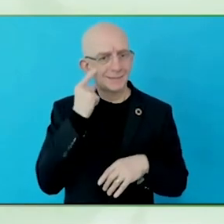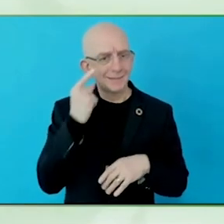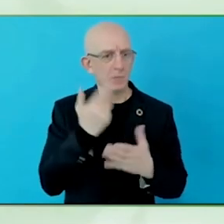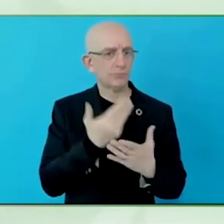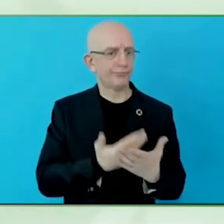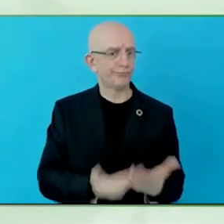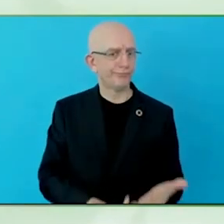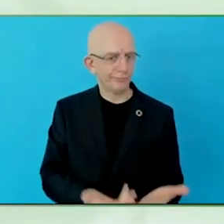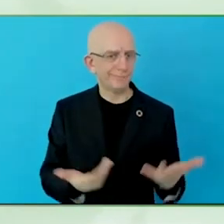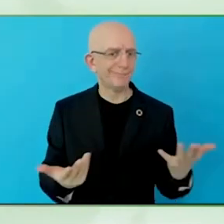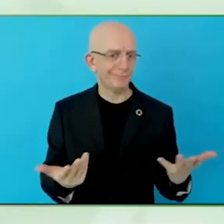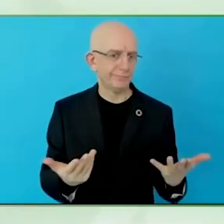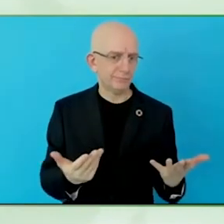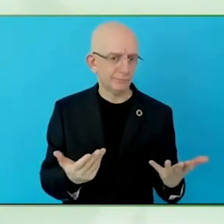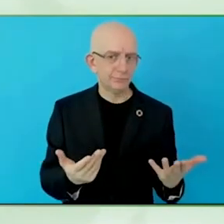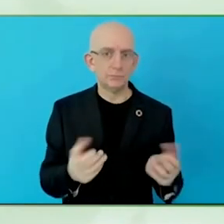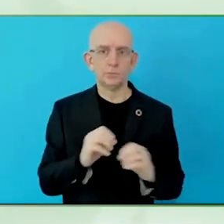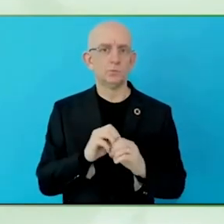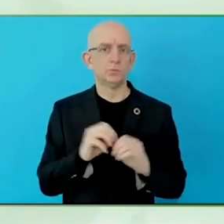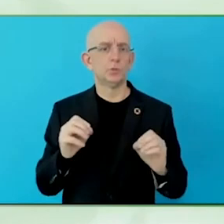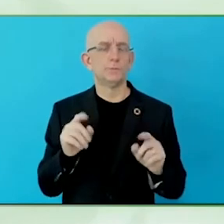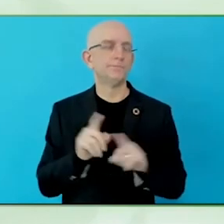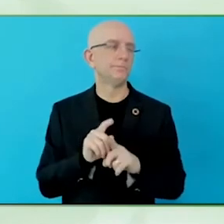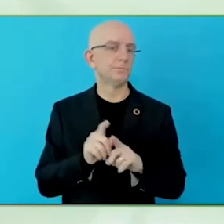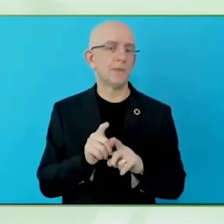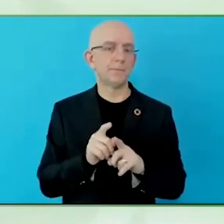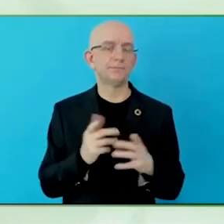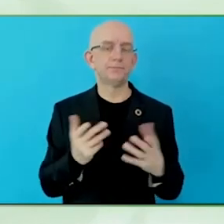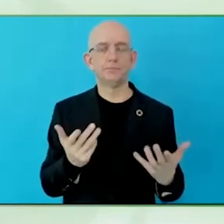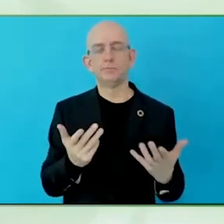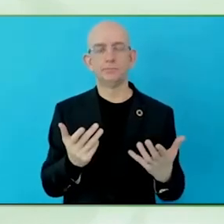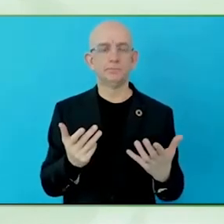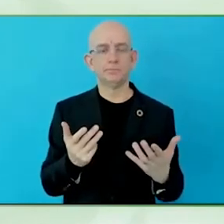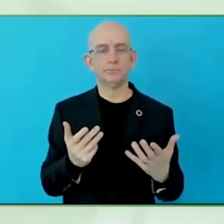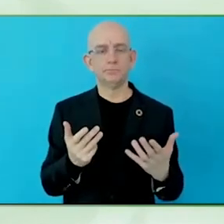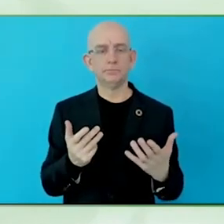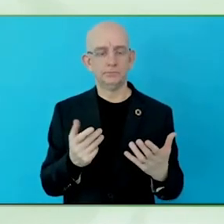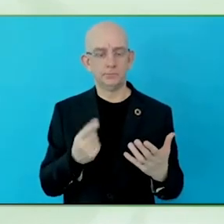Everybody should read it and think in their own context, how this can